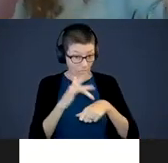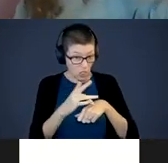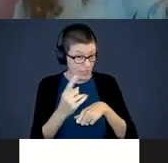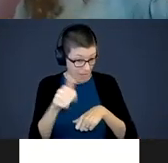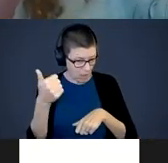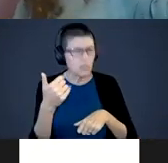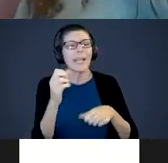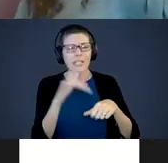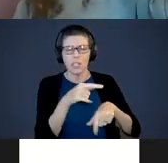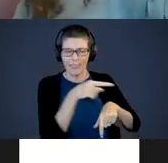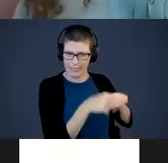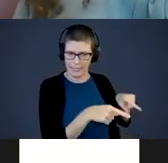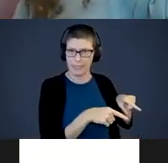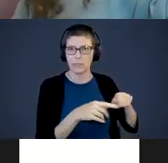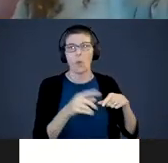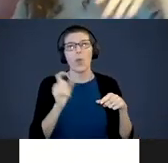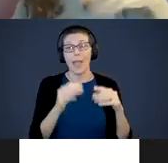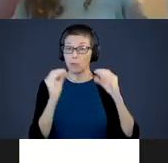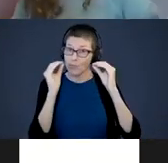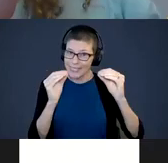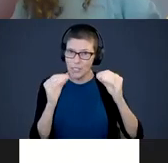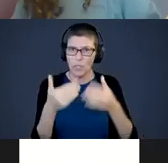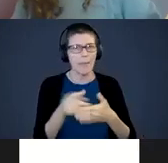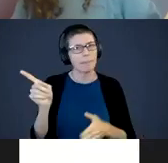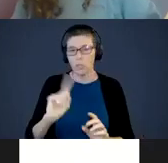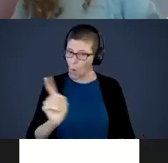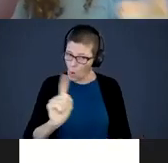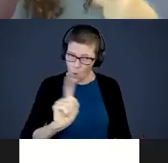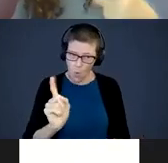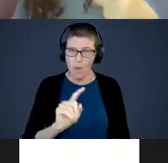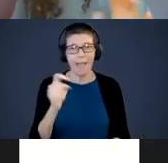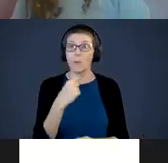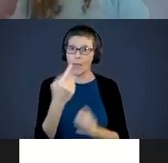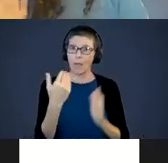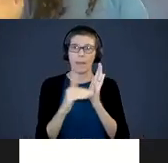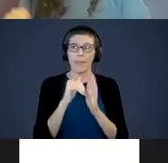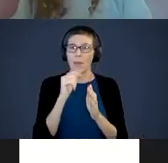teach a baby that is a no, no. You must tell them that a lot of times. They don’t just go "oh, okay